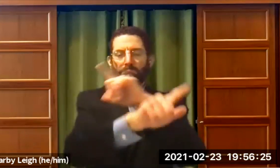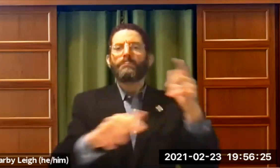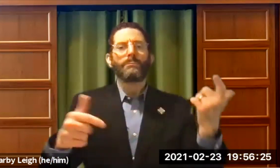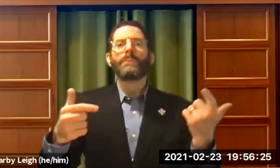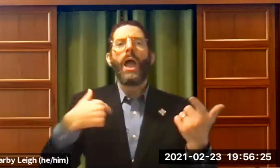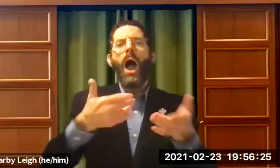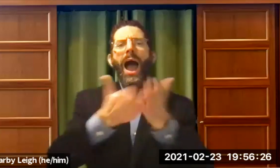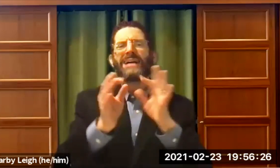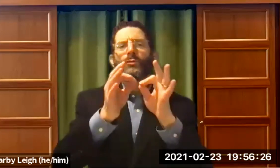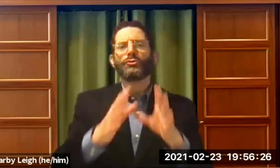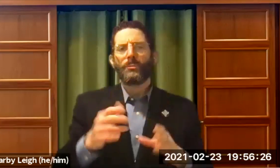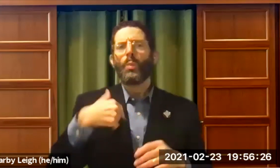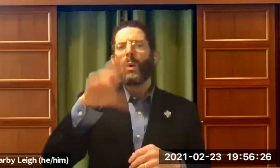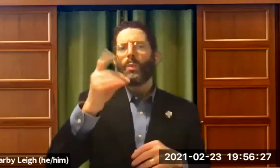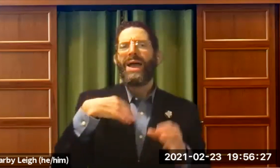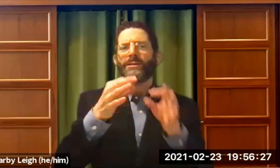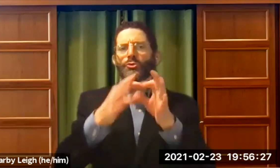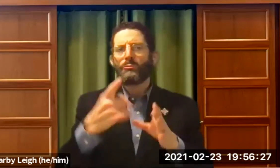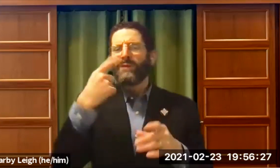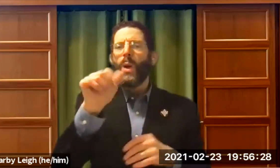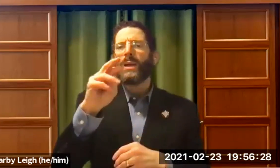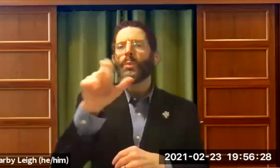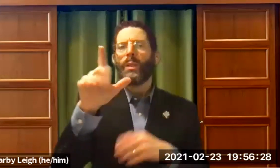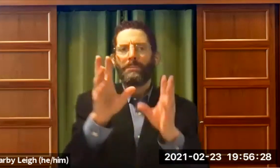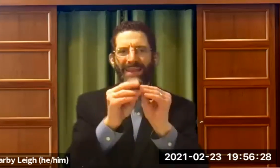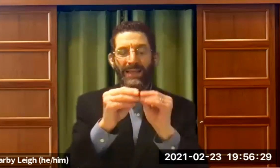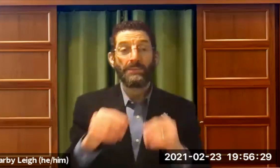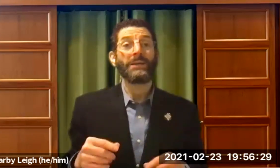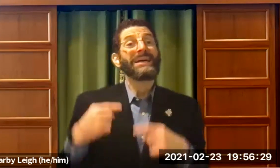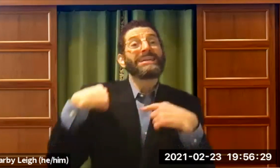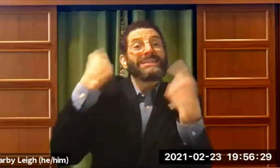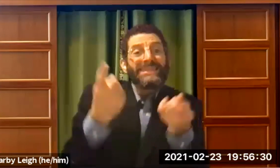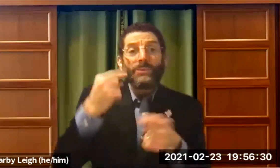speeches and so forth, I will ask for an interpreter for the annual meeting